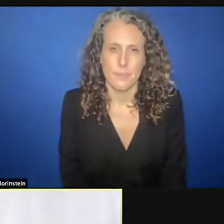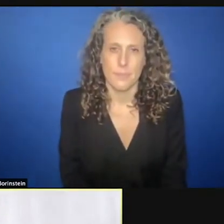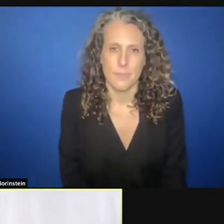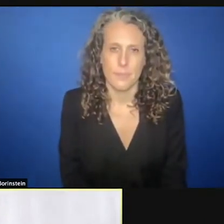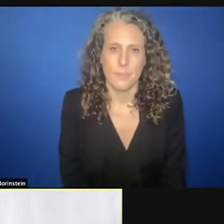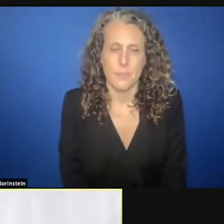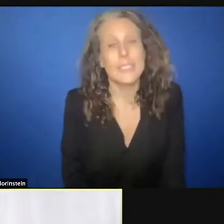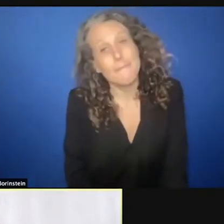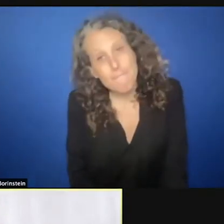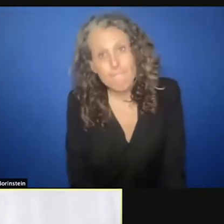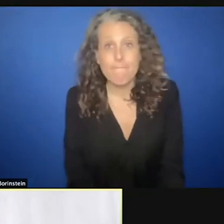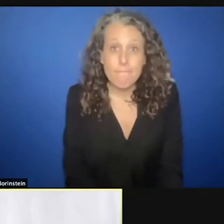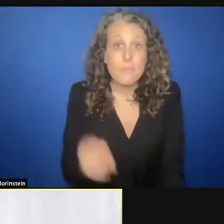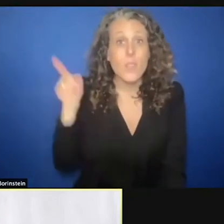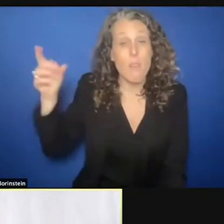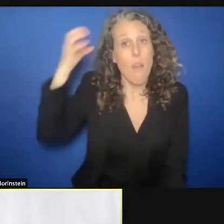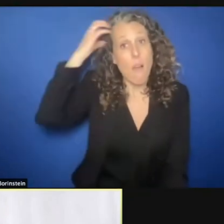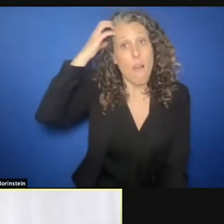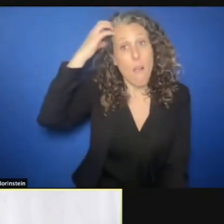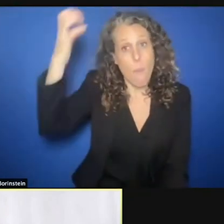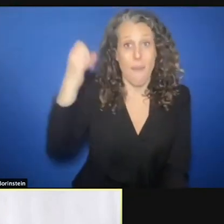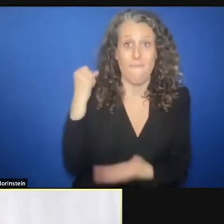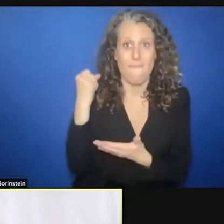Government finance is always helpful. But